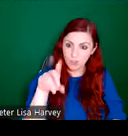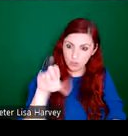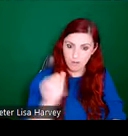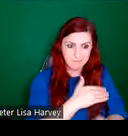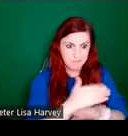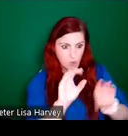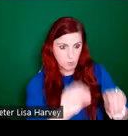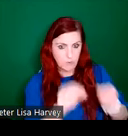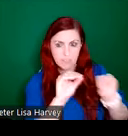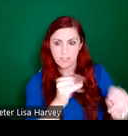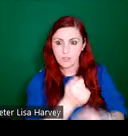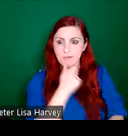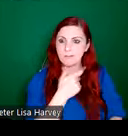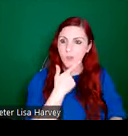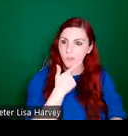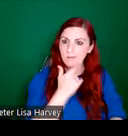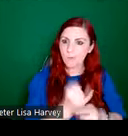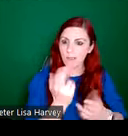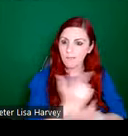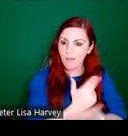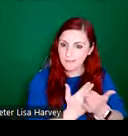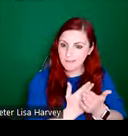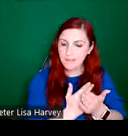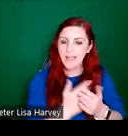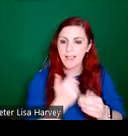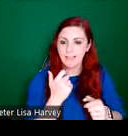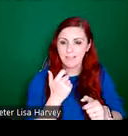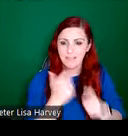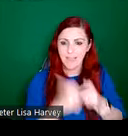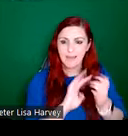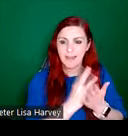the Dublin Metropolitan School of Art. And then in 1903, he was the manager of